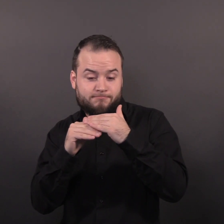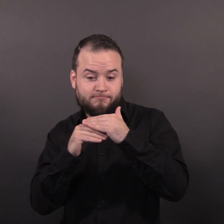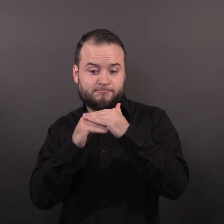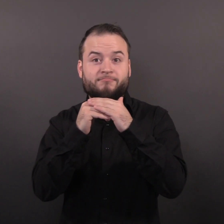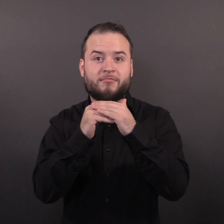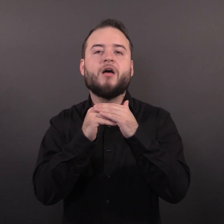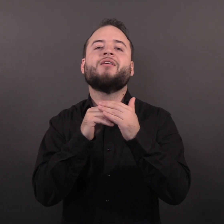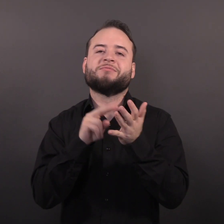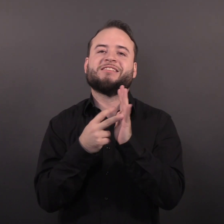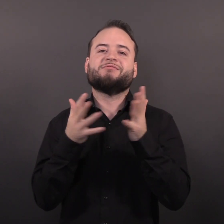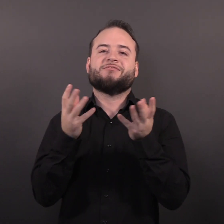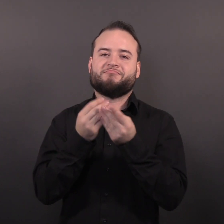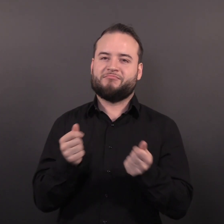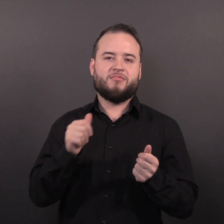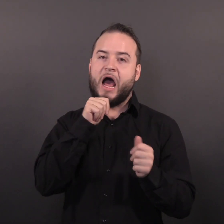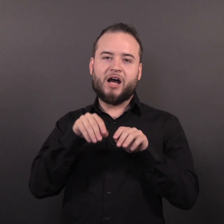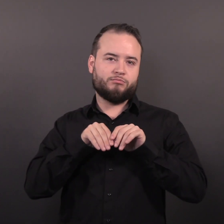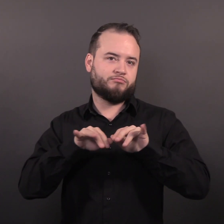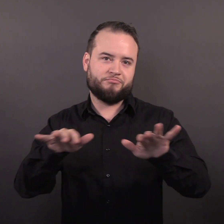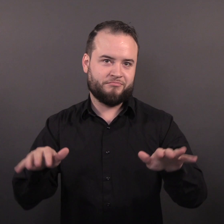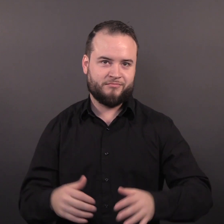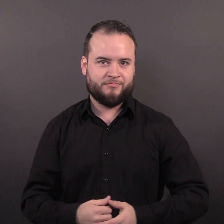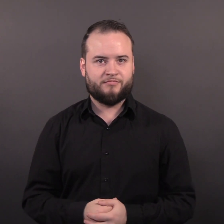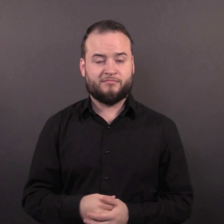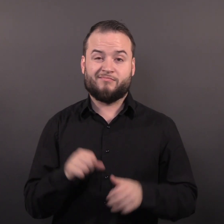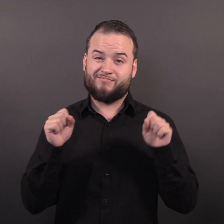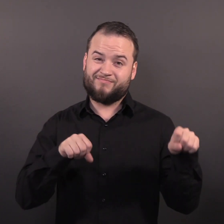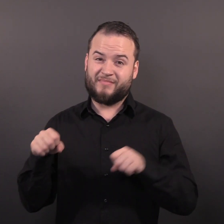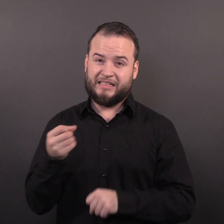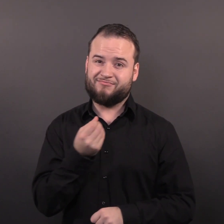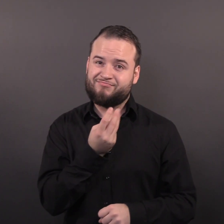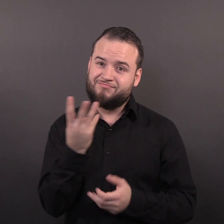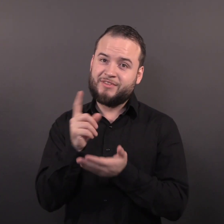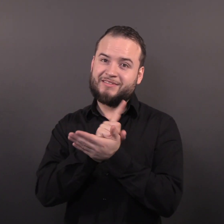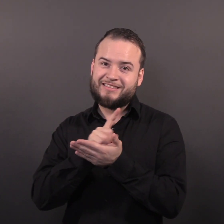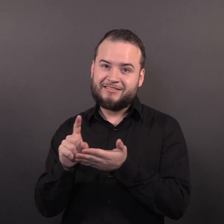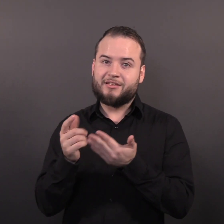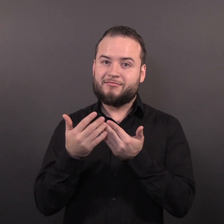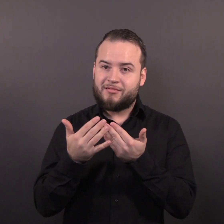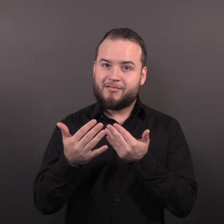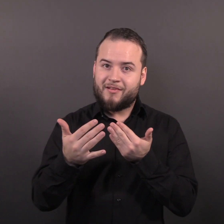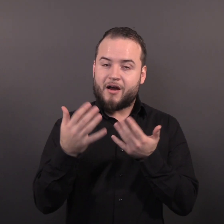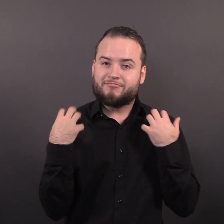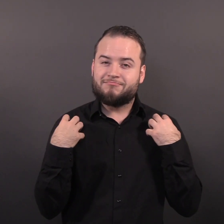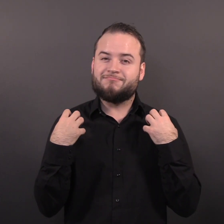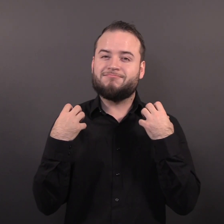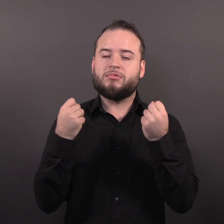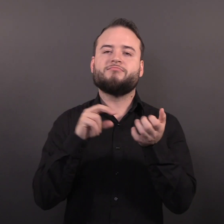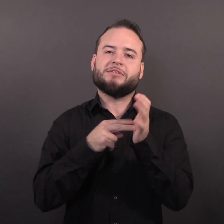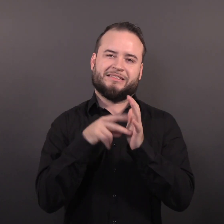This can take several weeks, during which you should isolate to protect others.